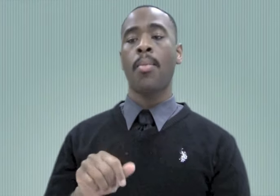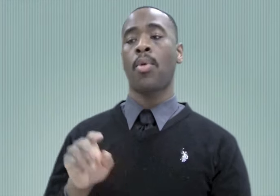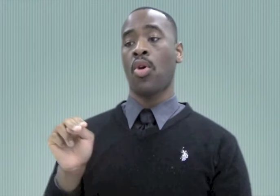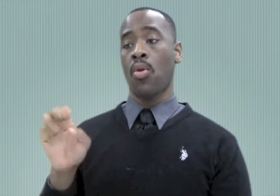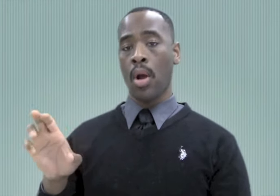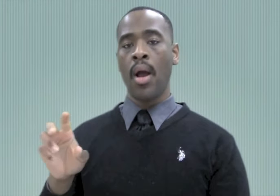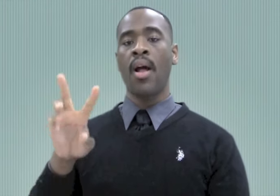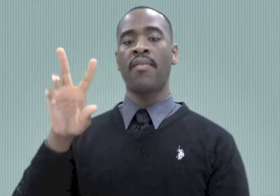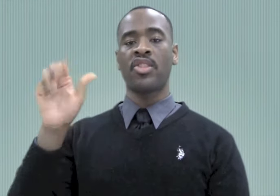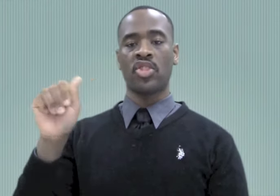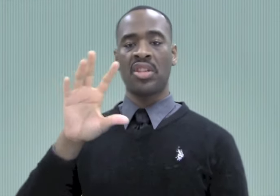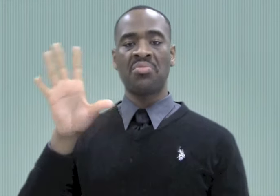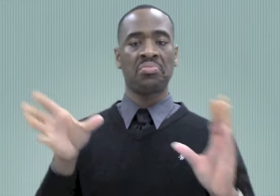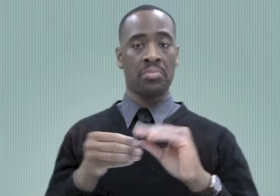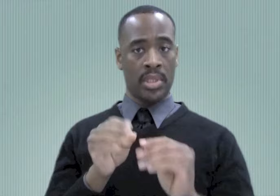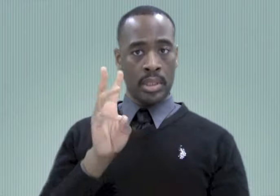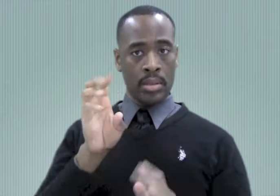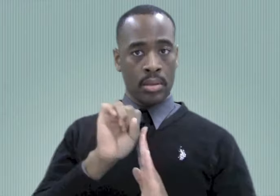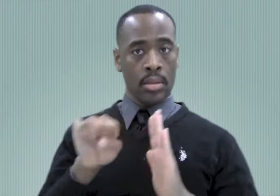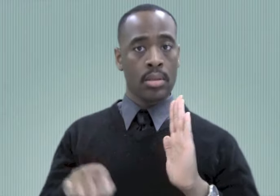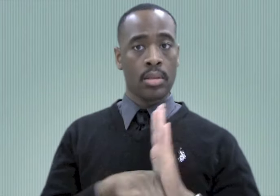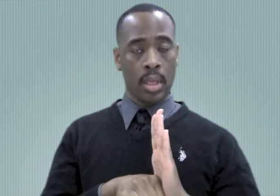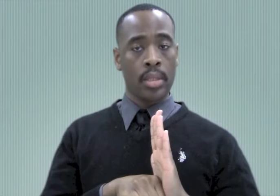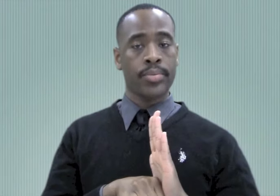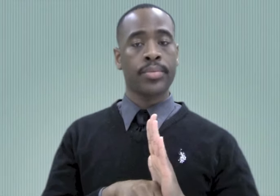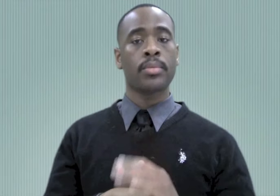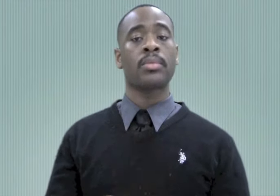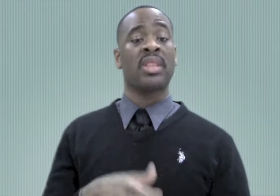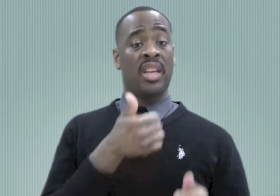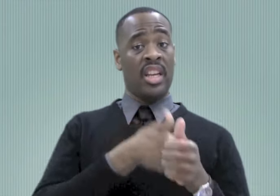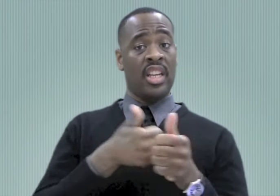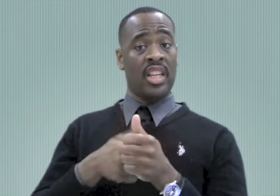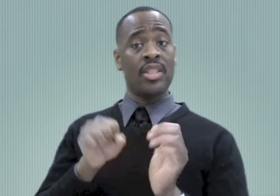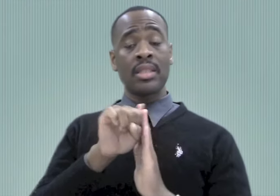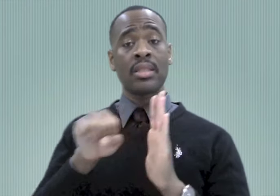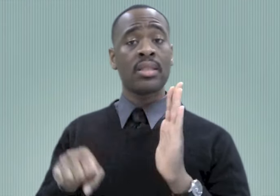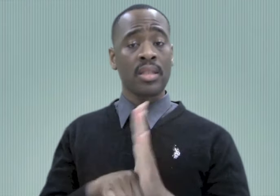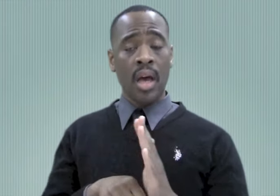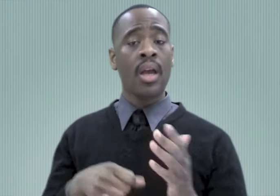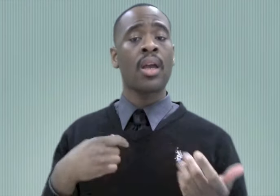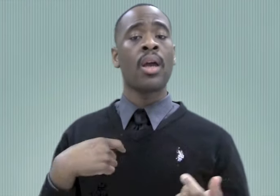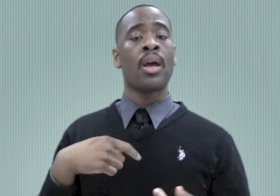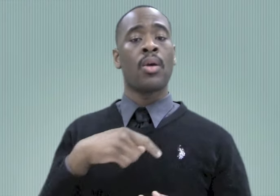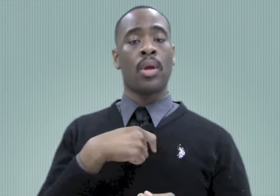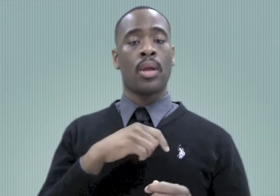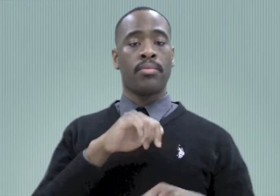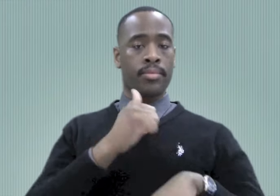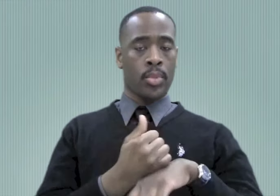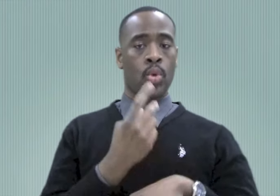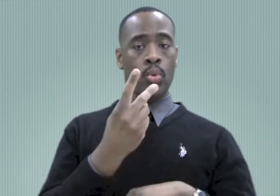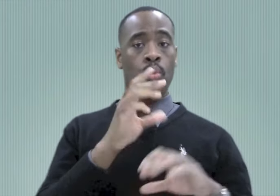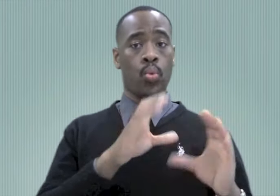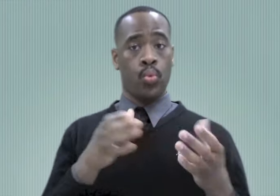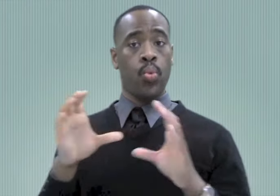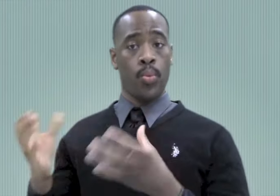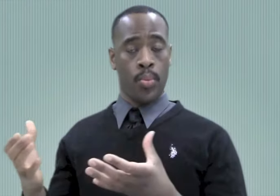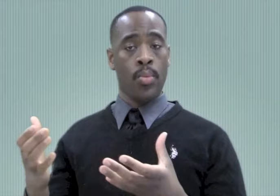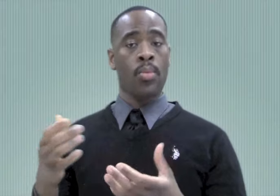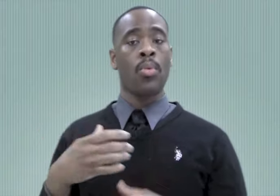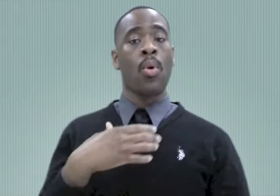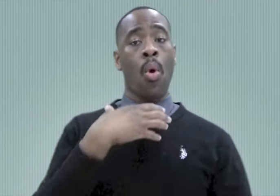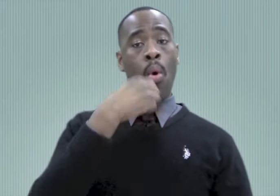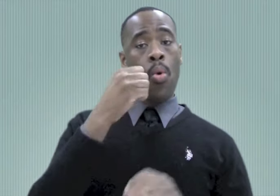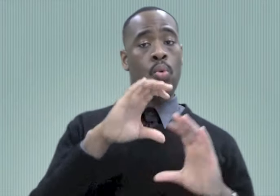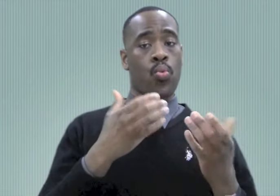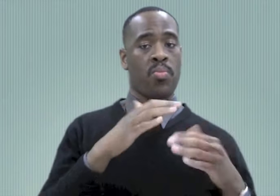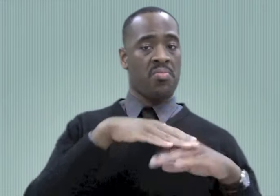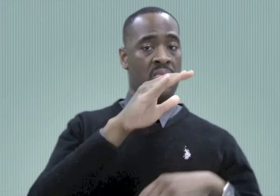and Virginia. In each state, we recruited two groups of participants: people over the age of 55 in the older group and